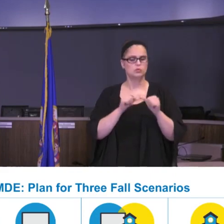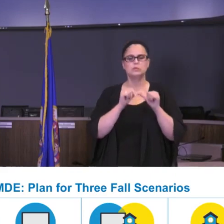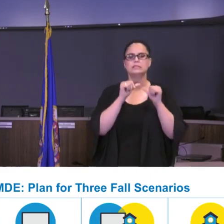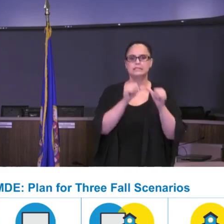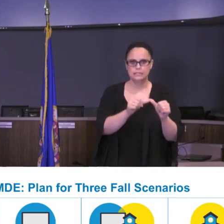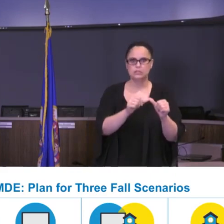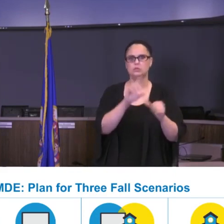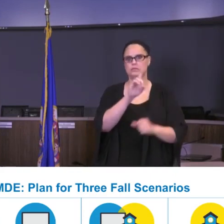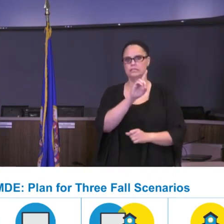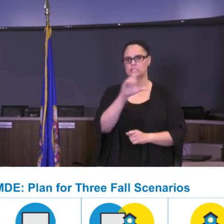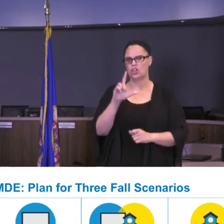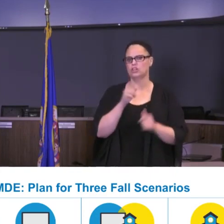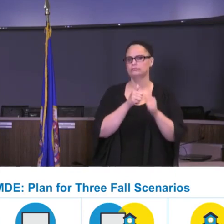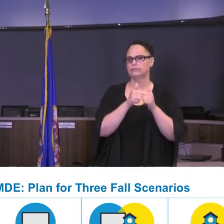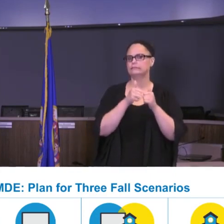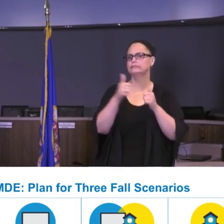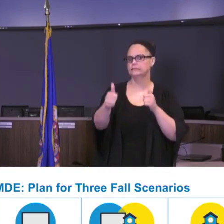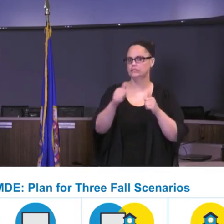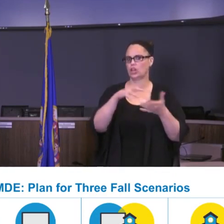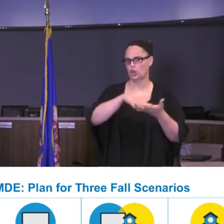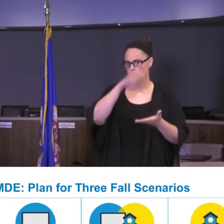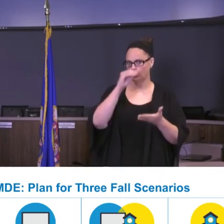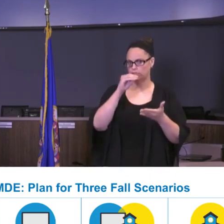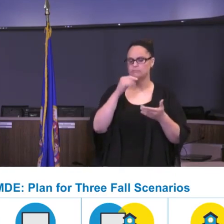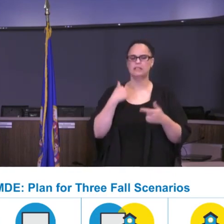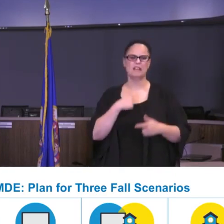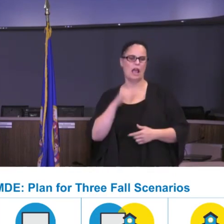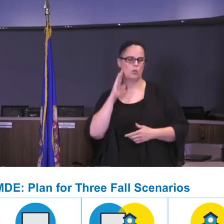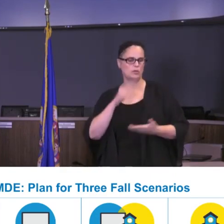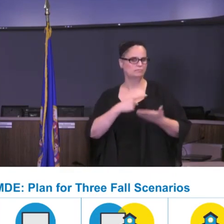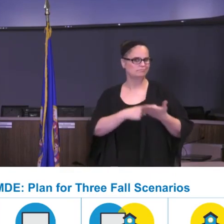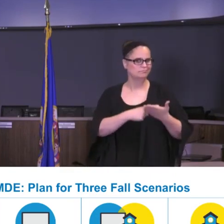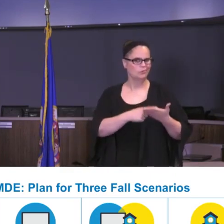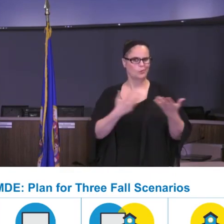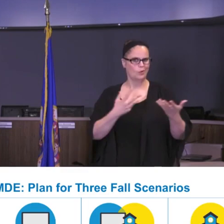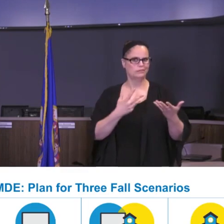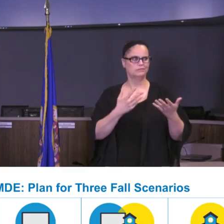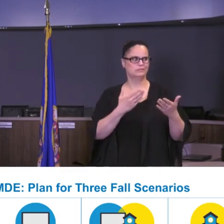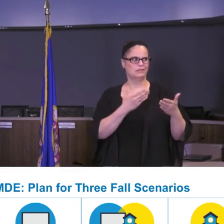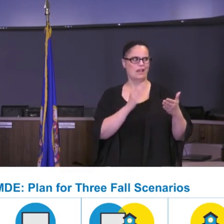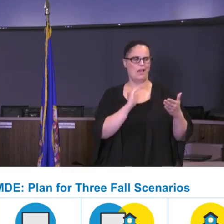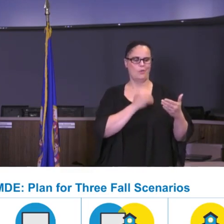the school year, and I'll talk about a key differentiation between distance learning as we ended the school year and